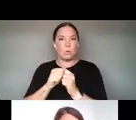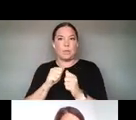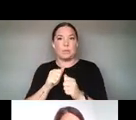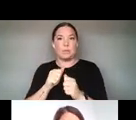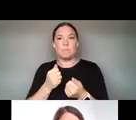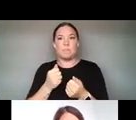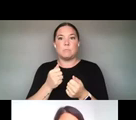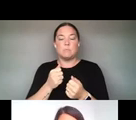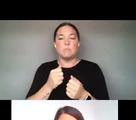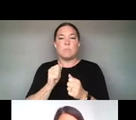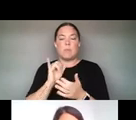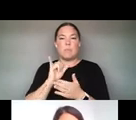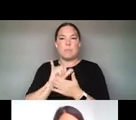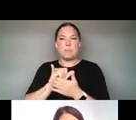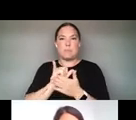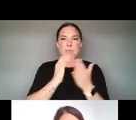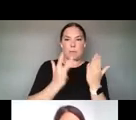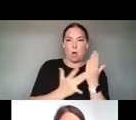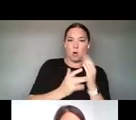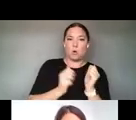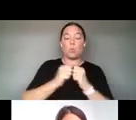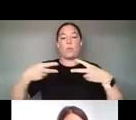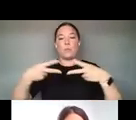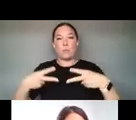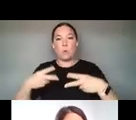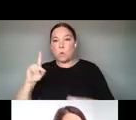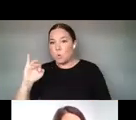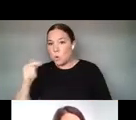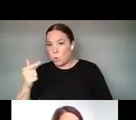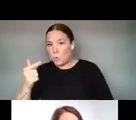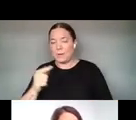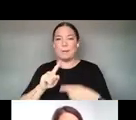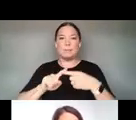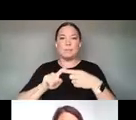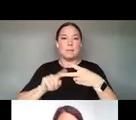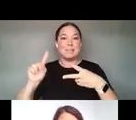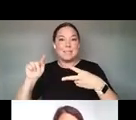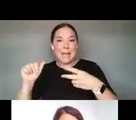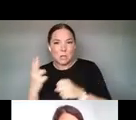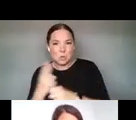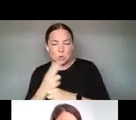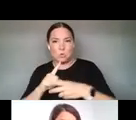AND DEVELOPING INTERACTIVE EXPERIENCES. WE'RE ALSO TALKING A BIT IN THE REPORT HOW ARTISTS ARE